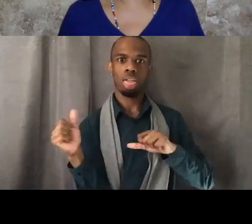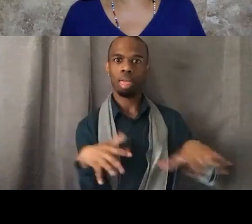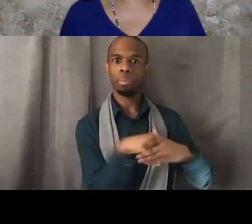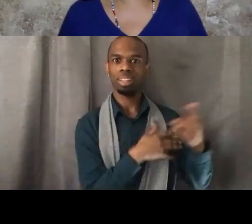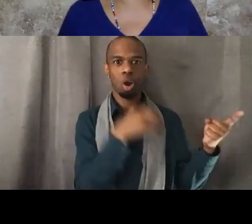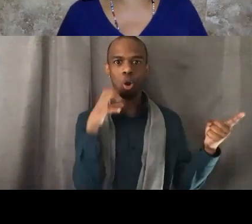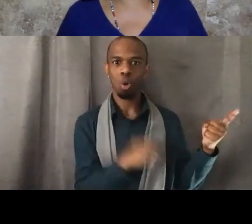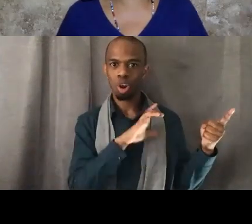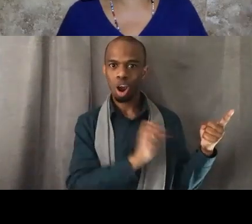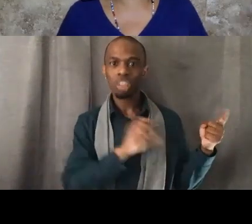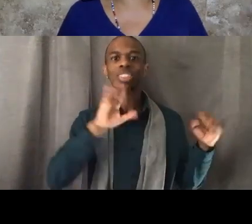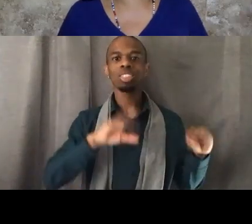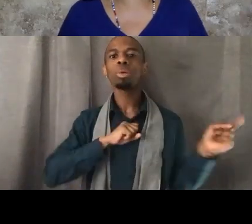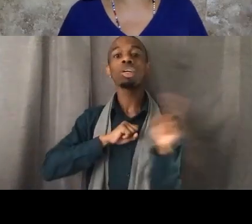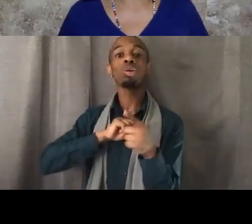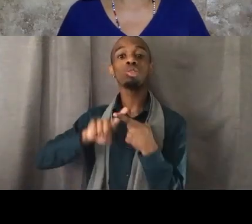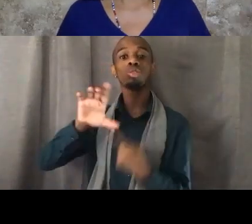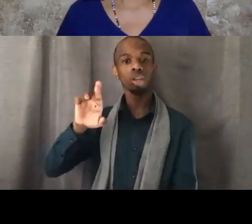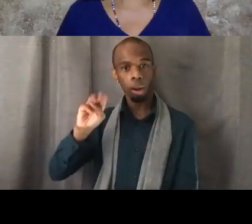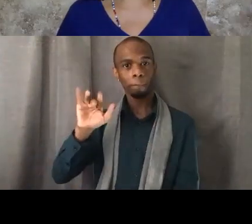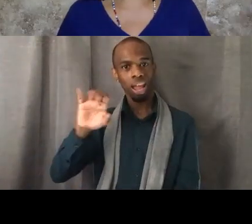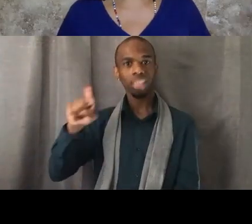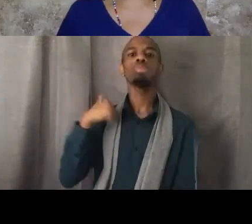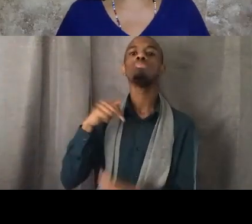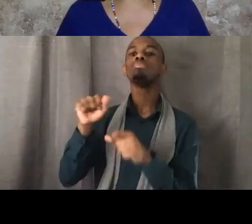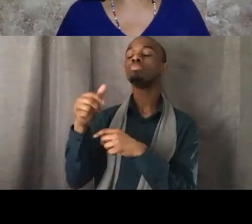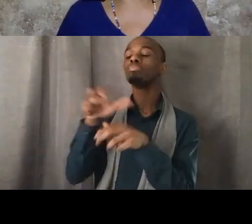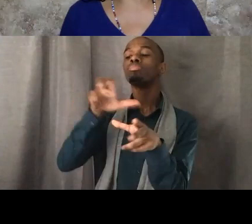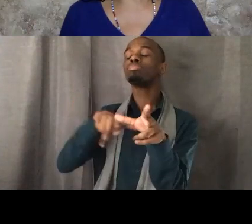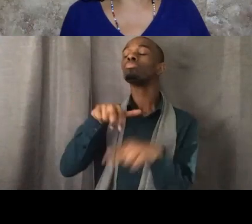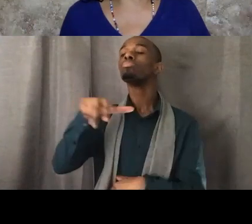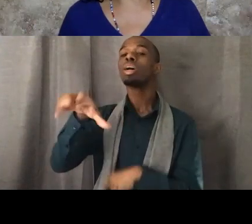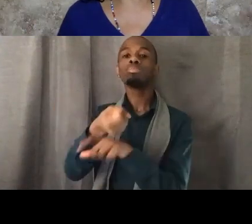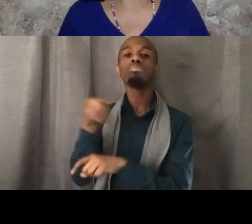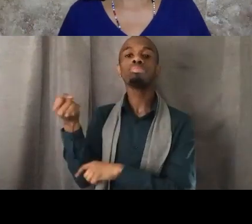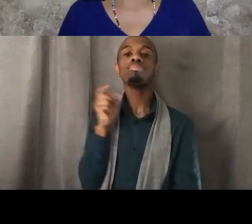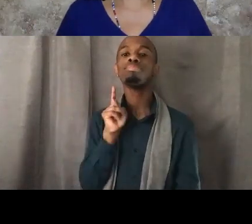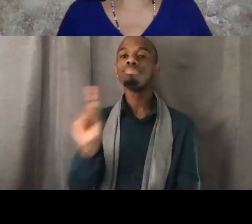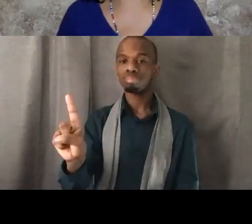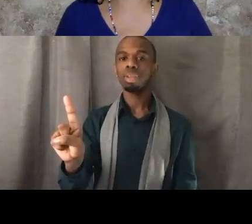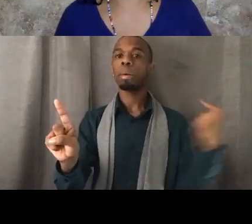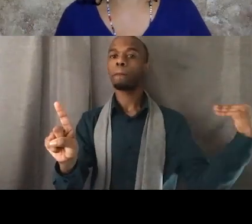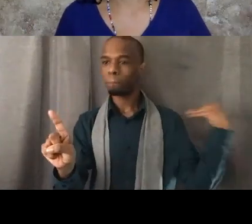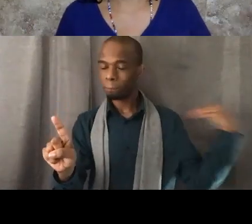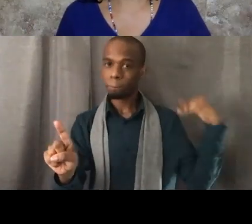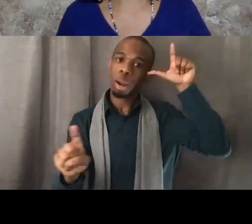my brother called me and he says, "Where are you at?" And I told him, and he said,